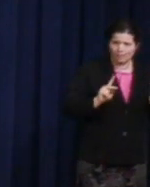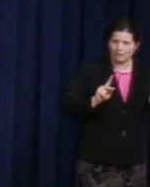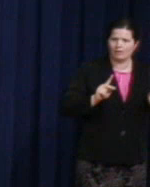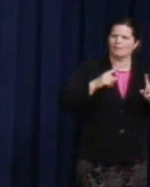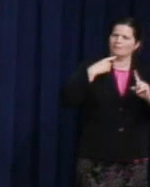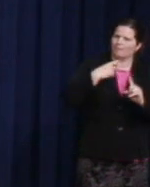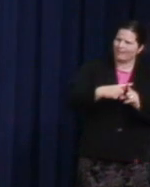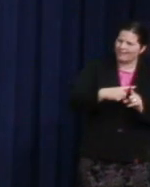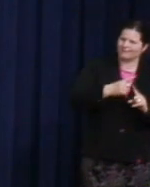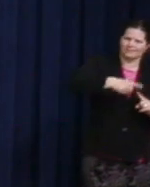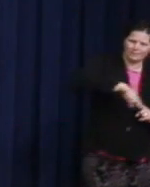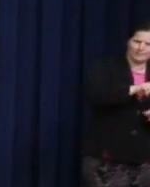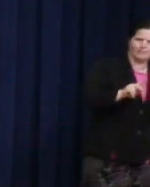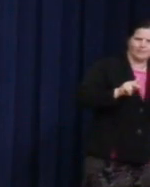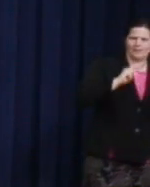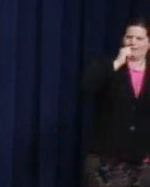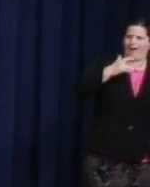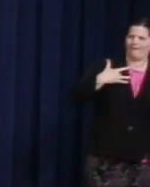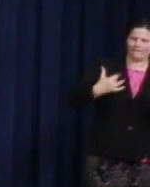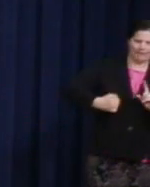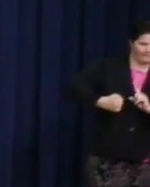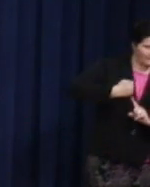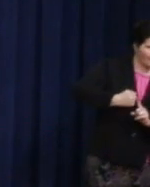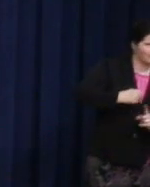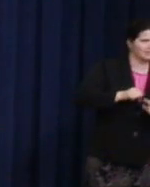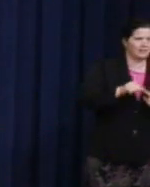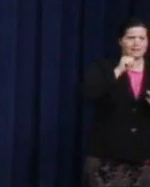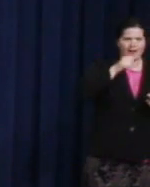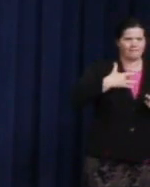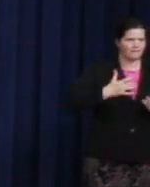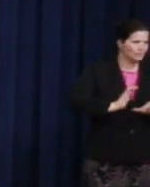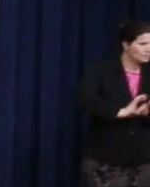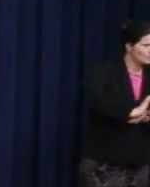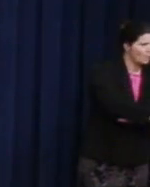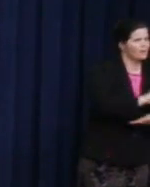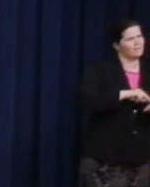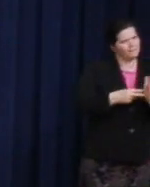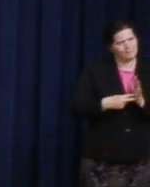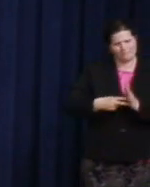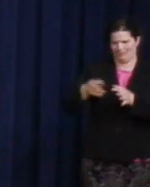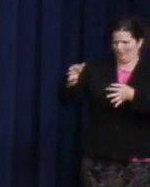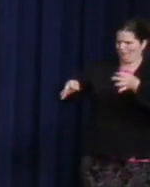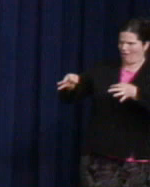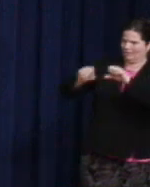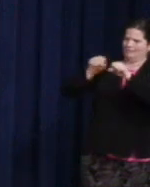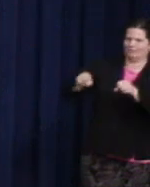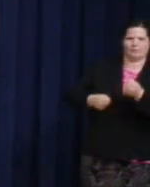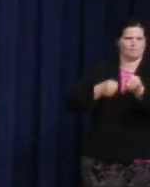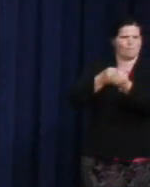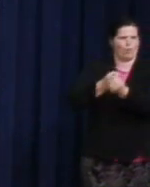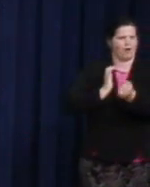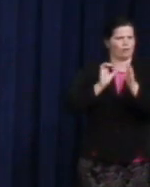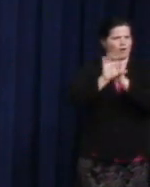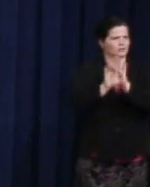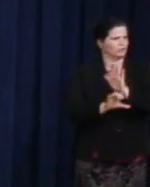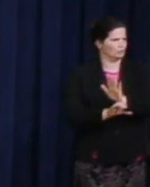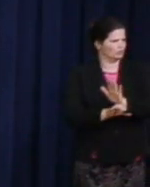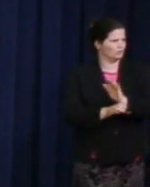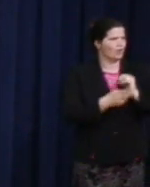And maybe, our justice system could even uphold the equality principles of our Constitution. Harvey often said, "No matter how hard you try,